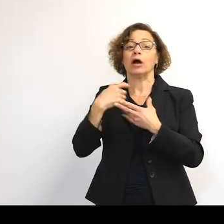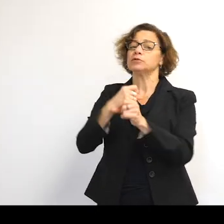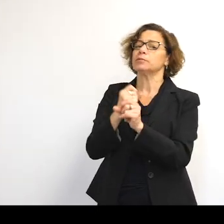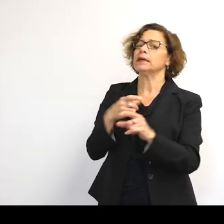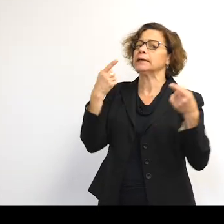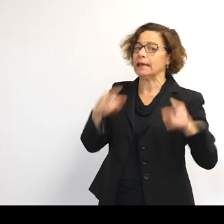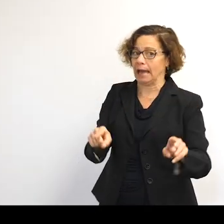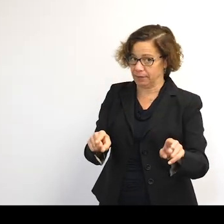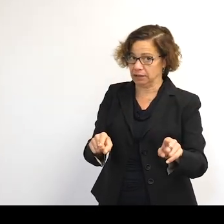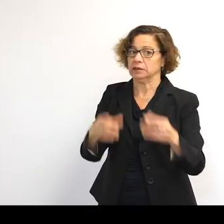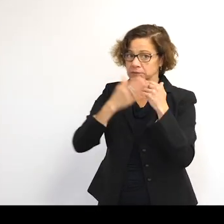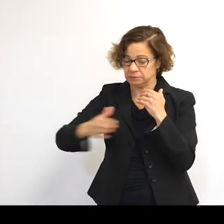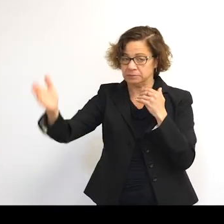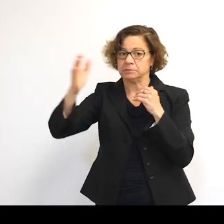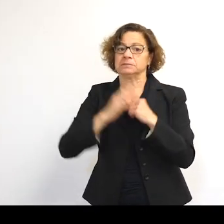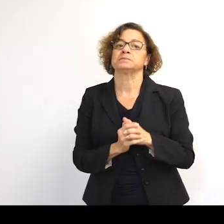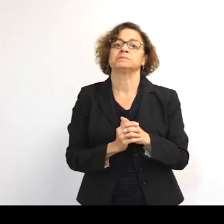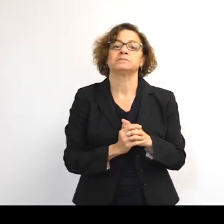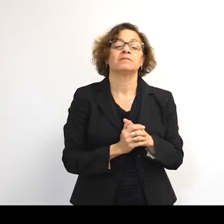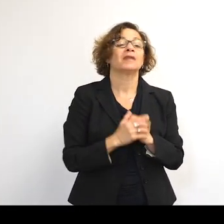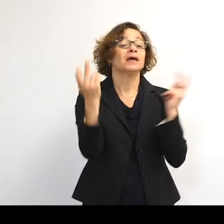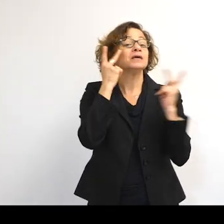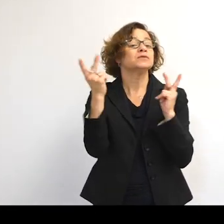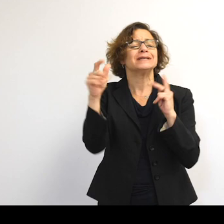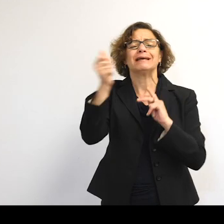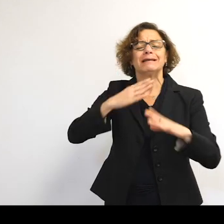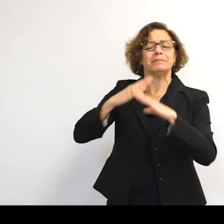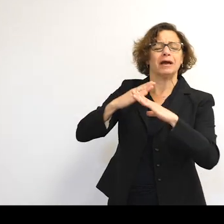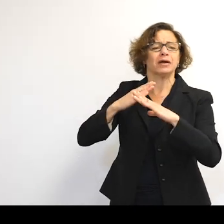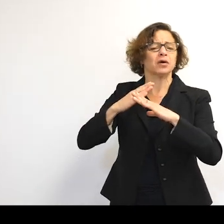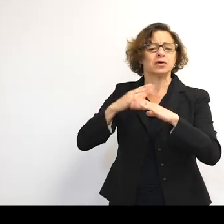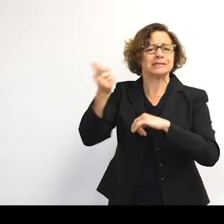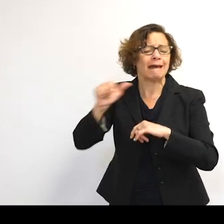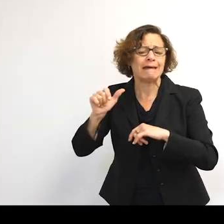an ongoing project. If you see barriers to entry to this lecture